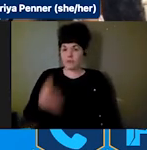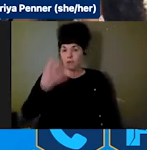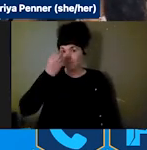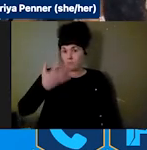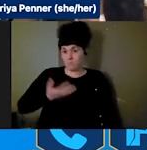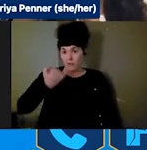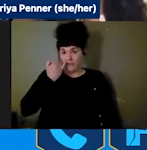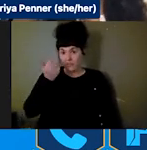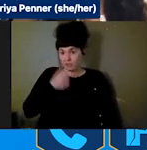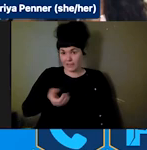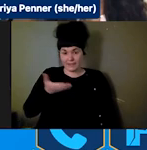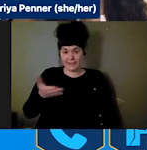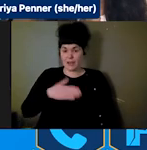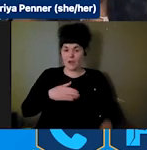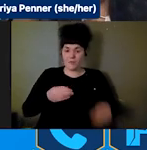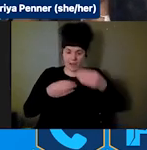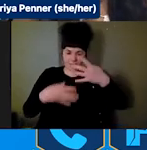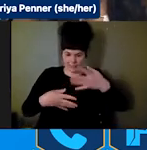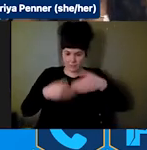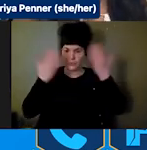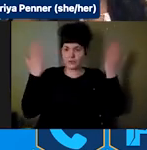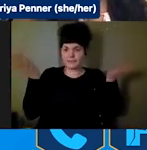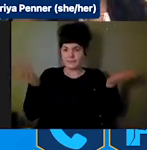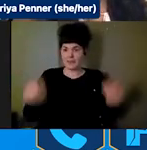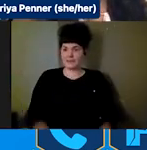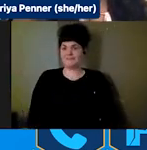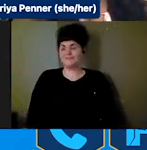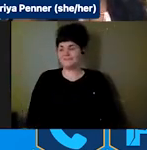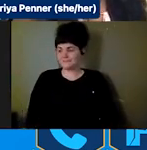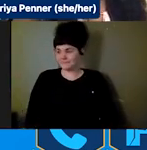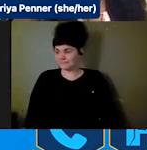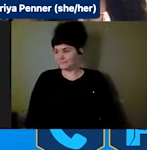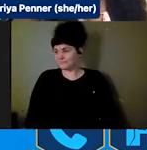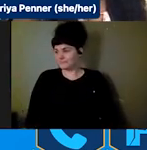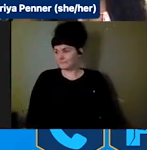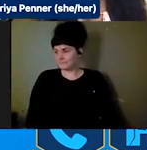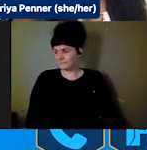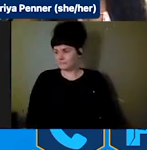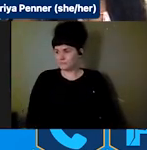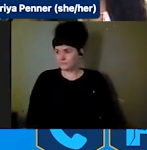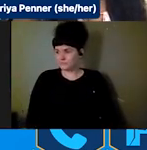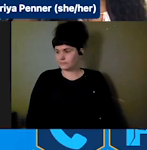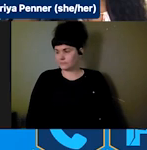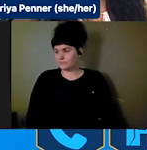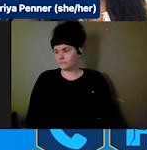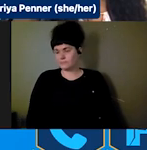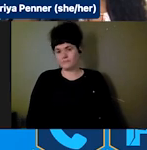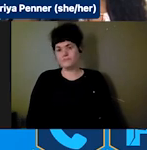disappeared.